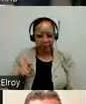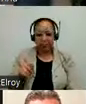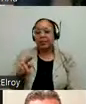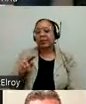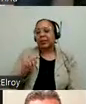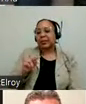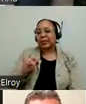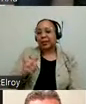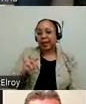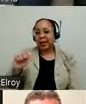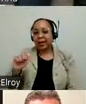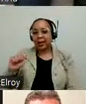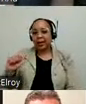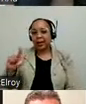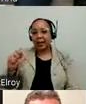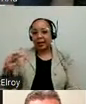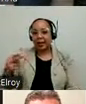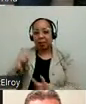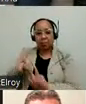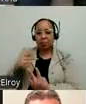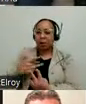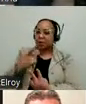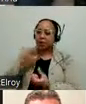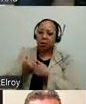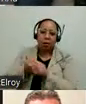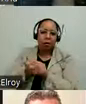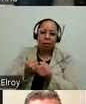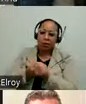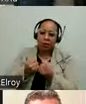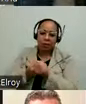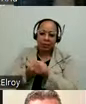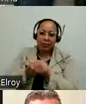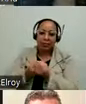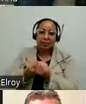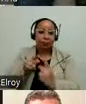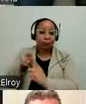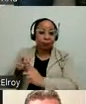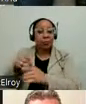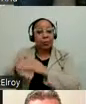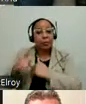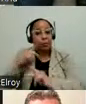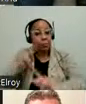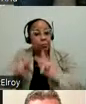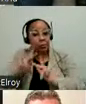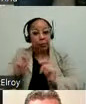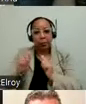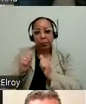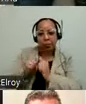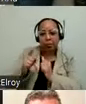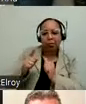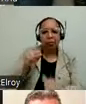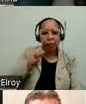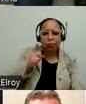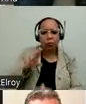were some of my favorite applicants on accessibility for people with